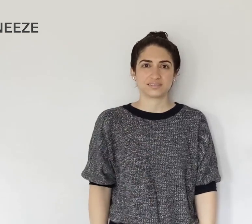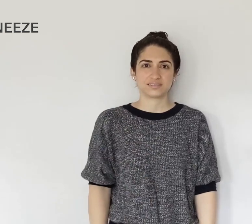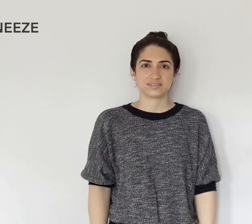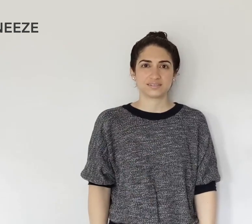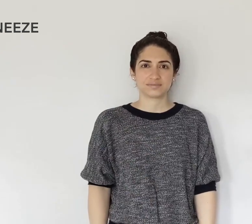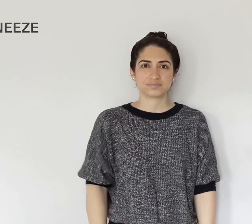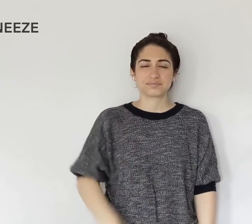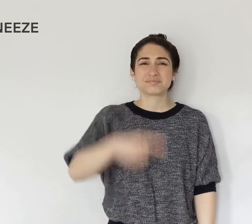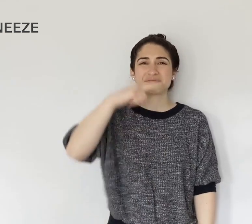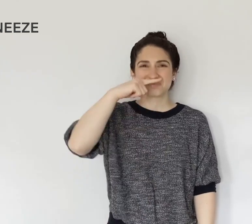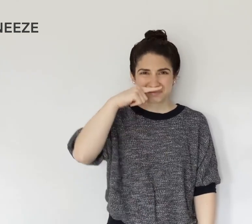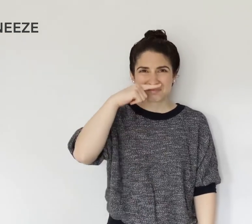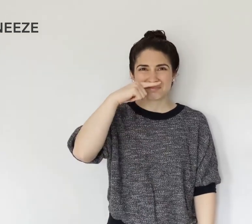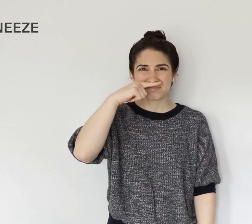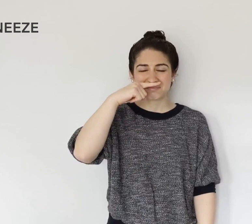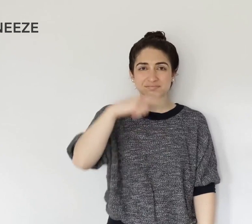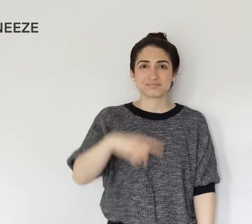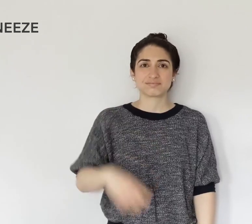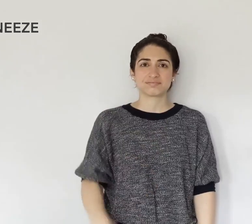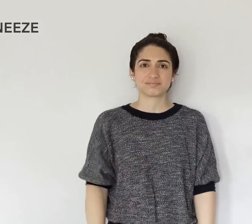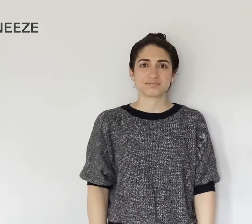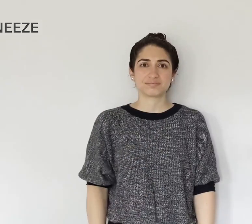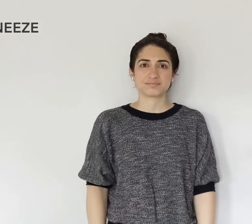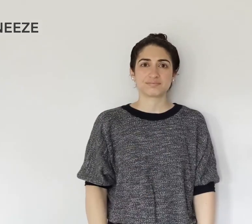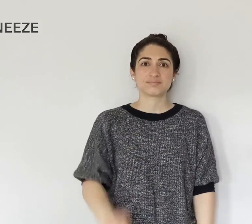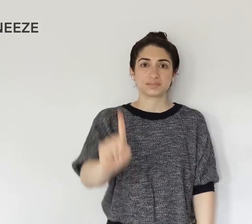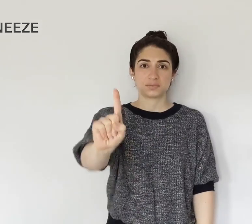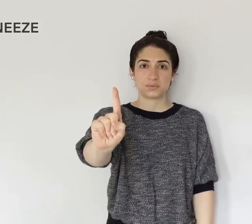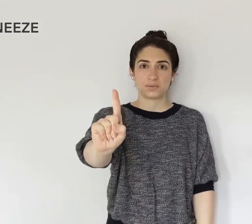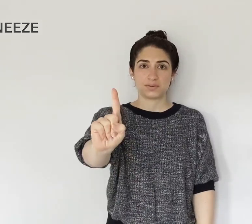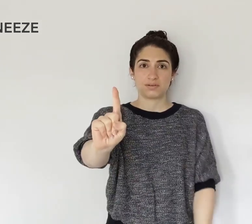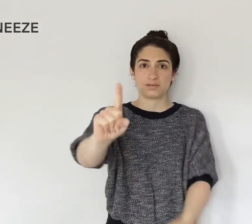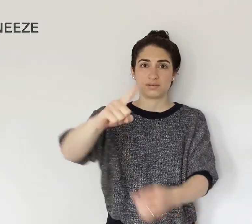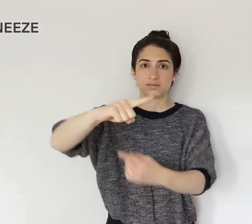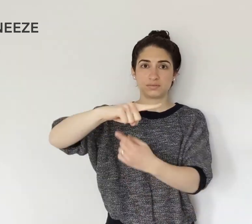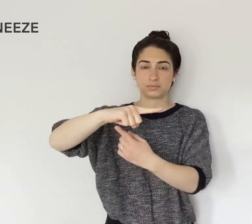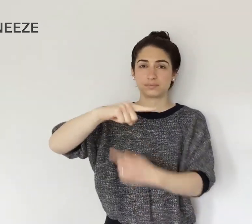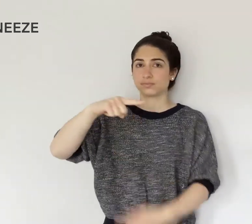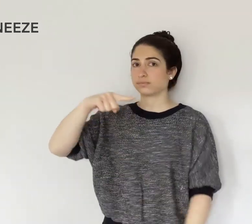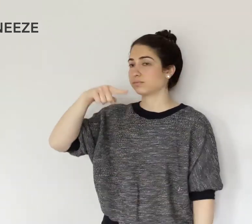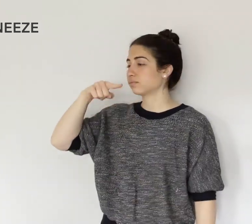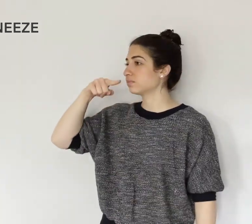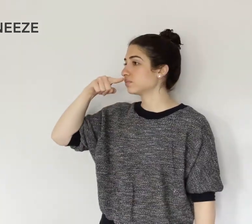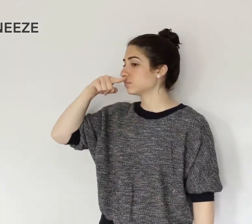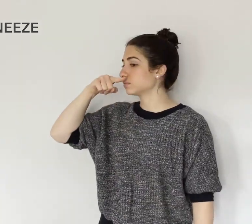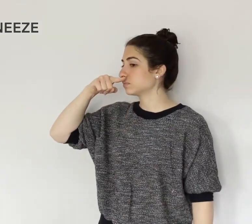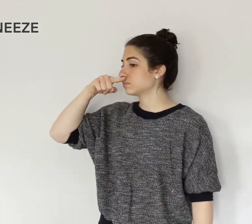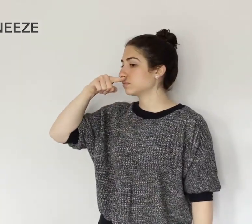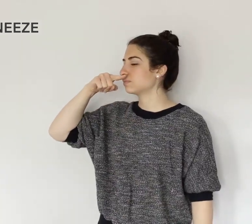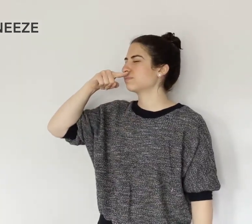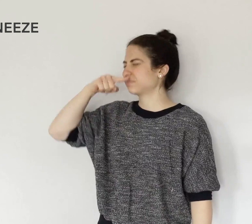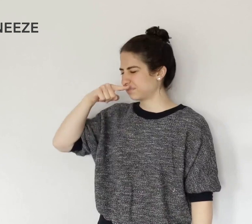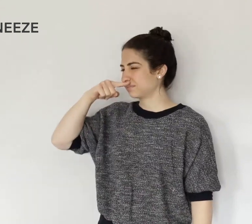SNEEZE The "1" handshape, palm down under the nose.